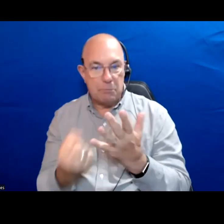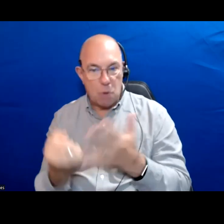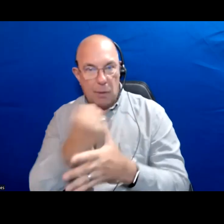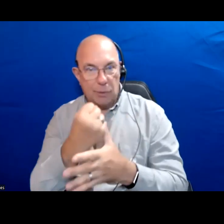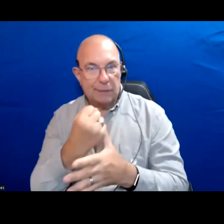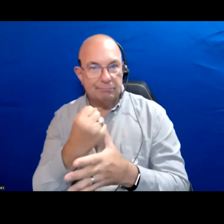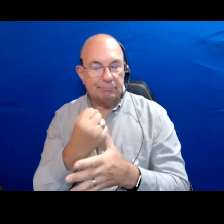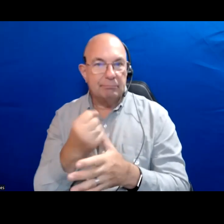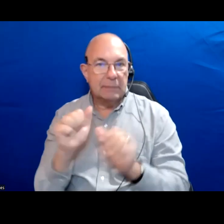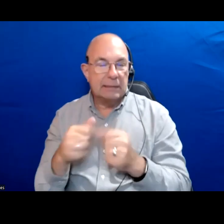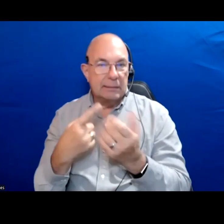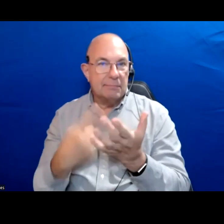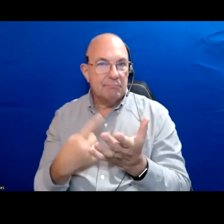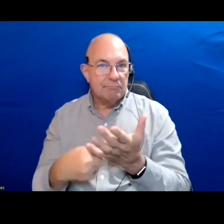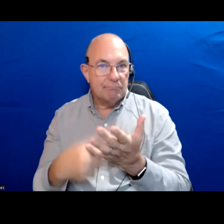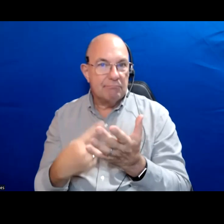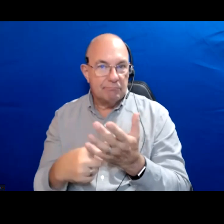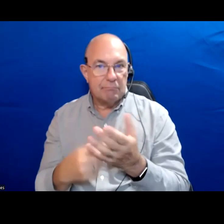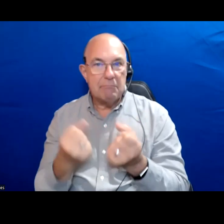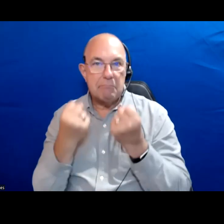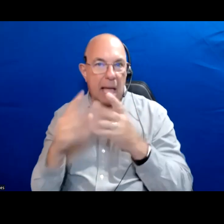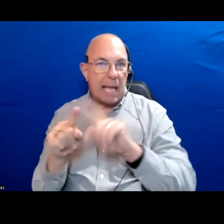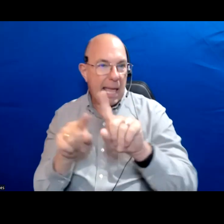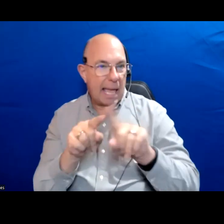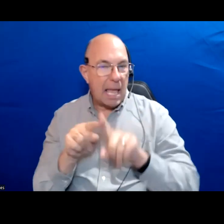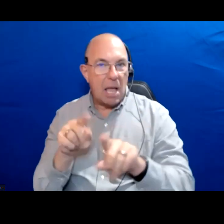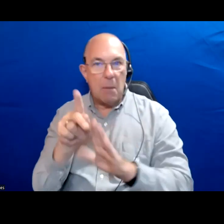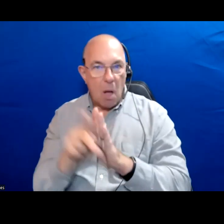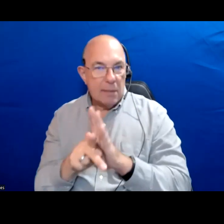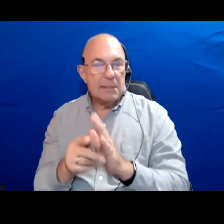Something that can be addressed across many areas of policymaking.